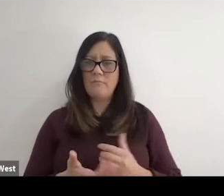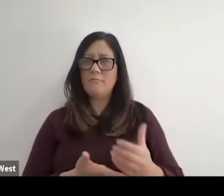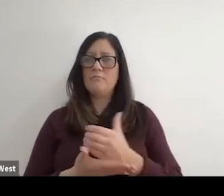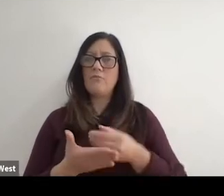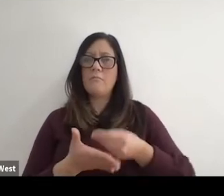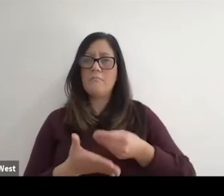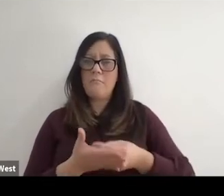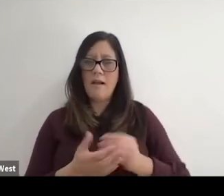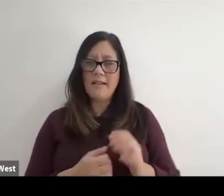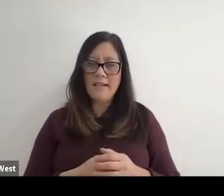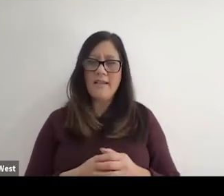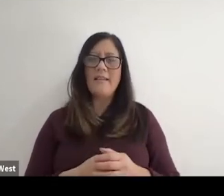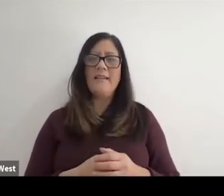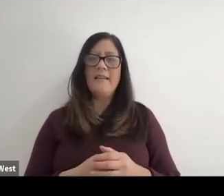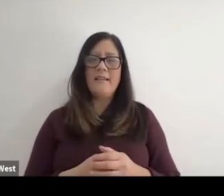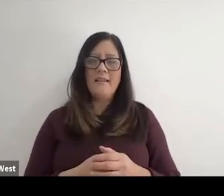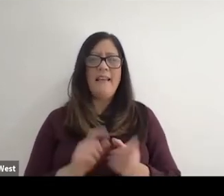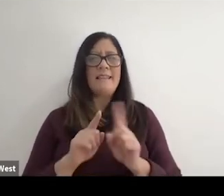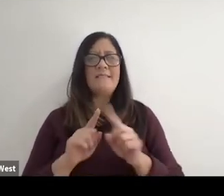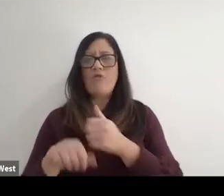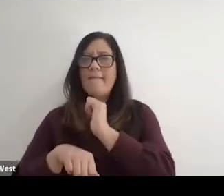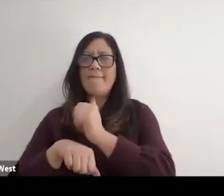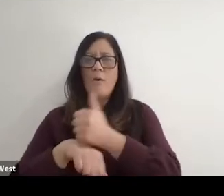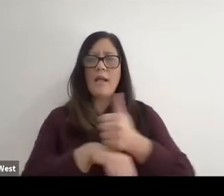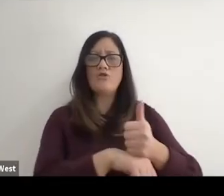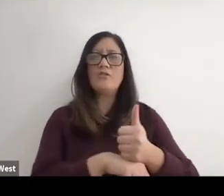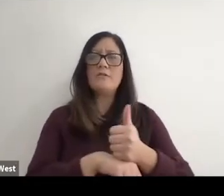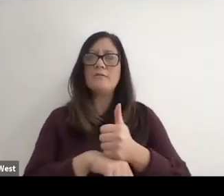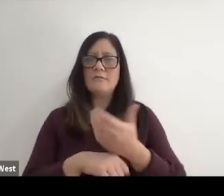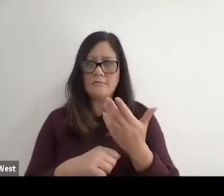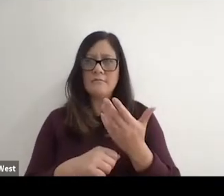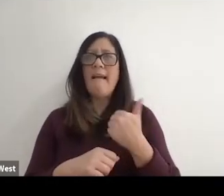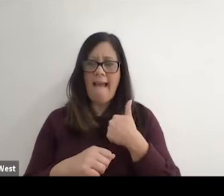set a number of foundations in place which allowed for the growth of the